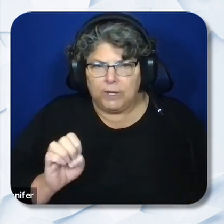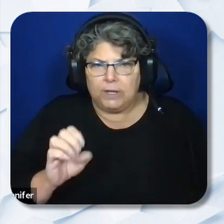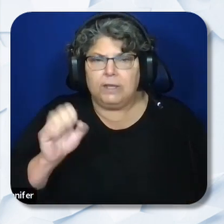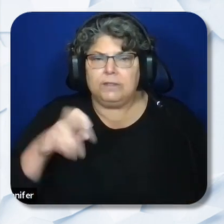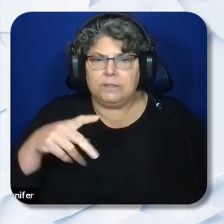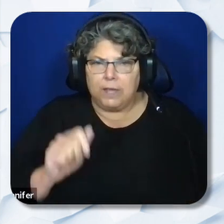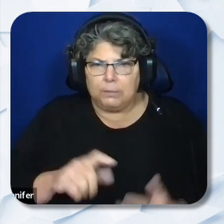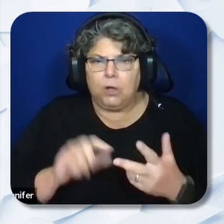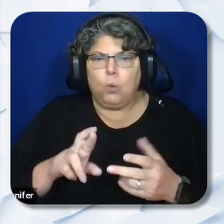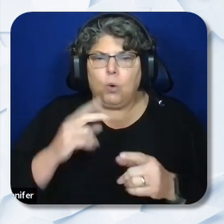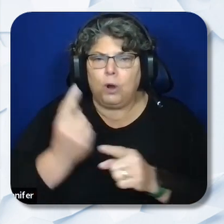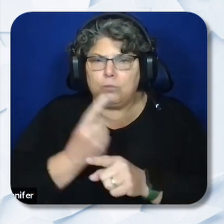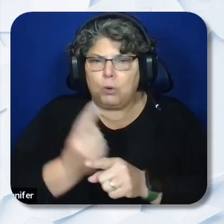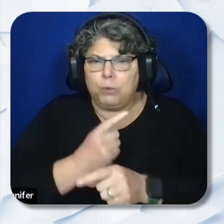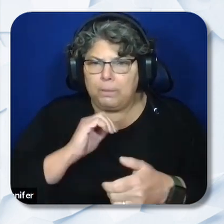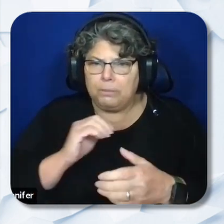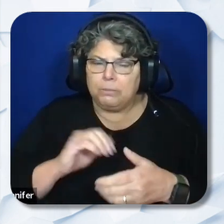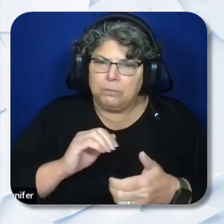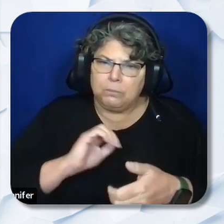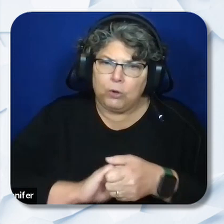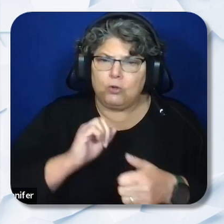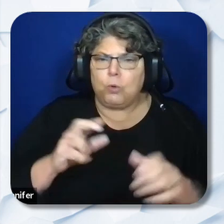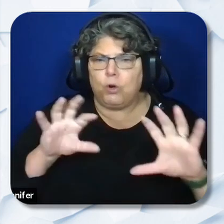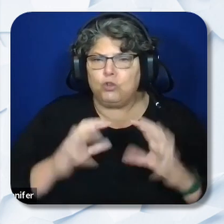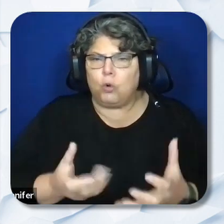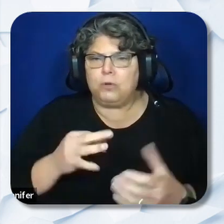or appropriate partnership, or consortia of COEs and/or SELPAs.